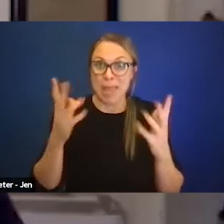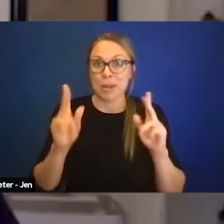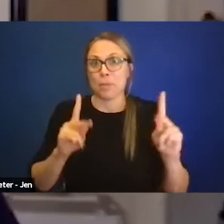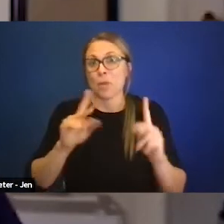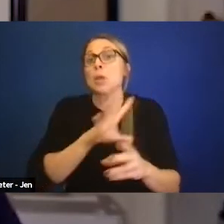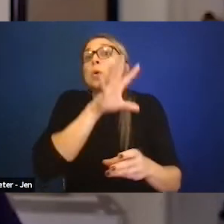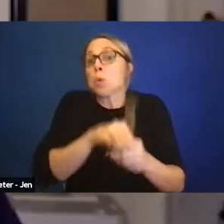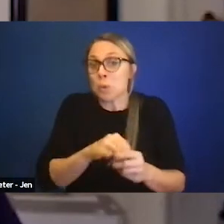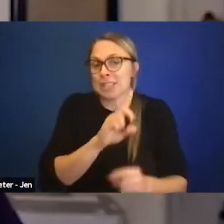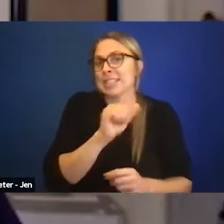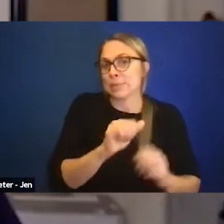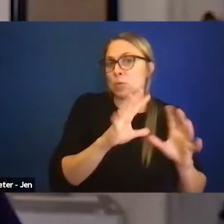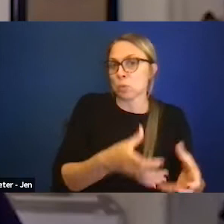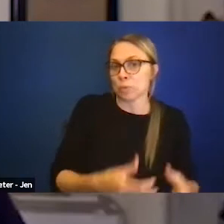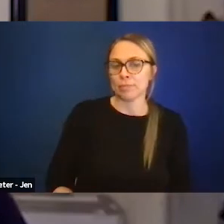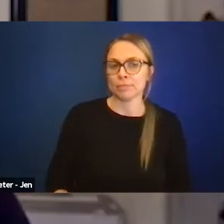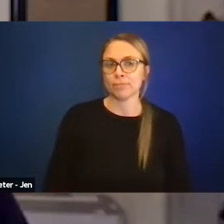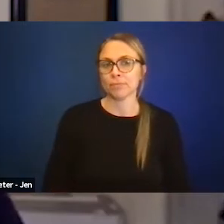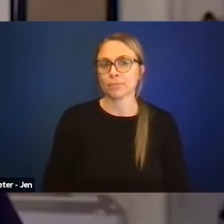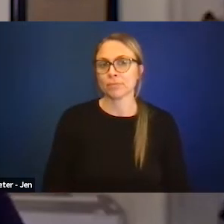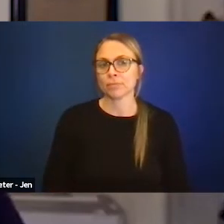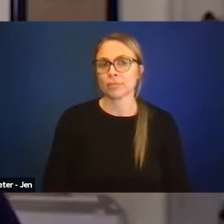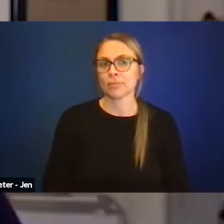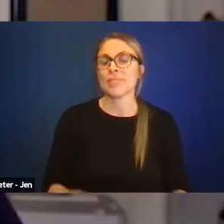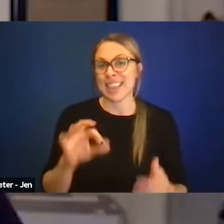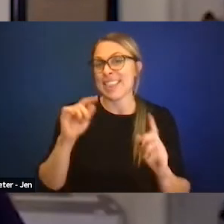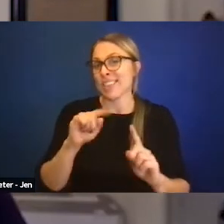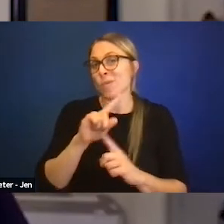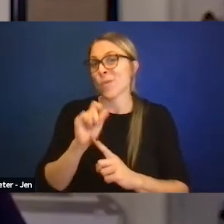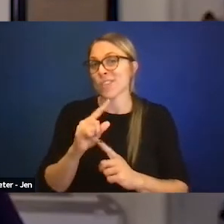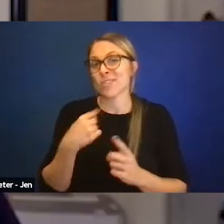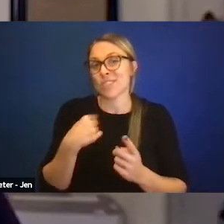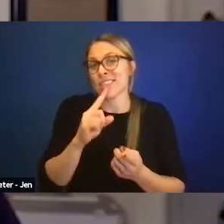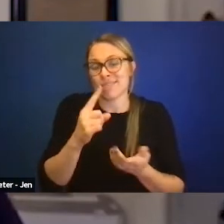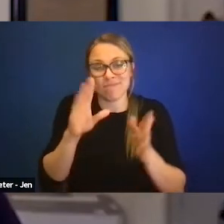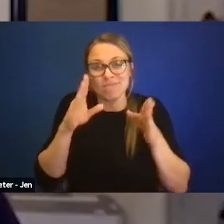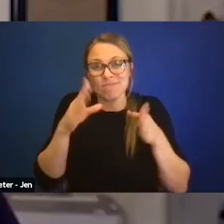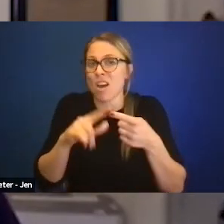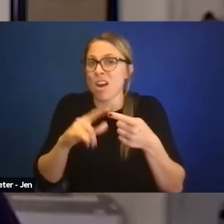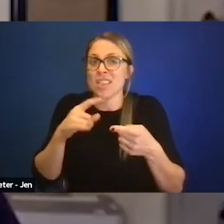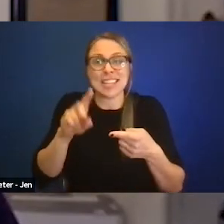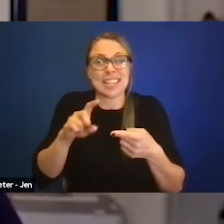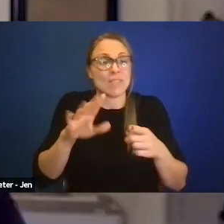and I think this question speaks to the need for the disability community to be...